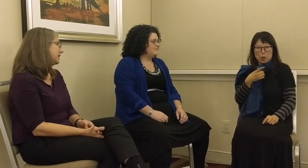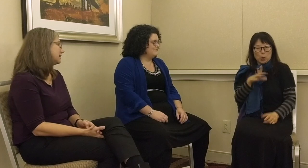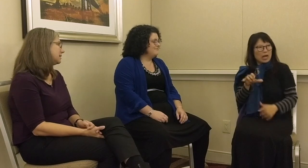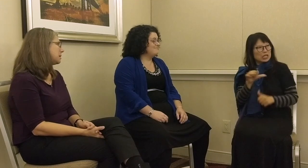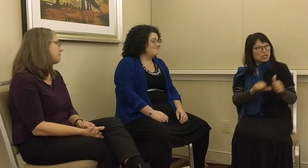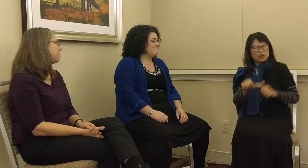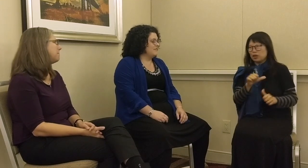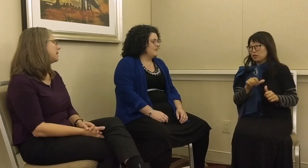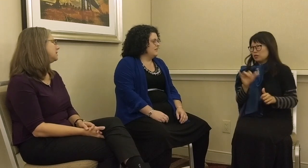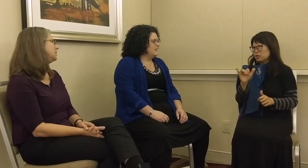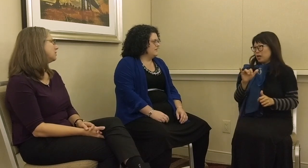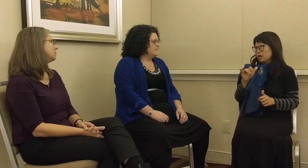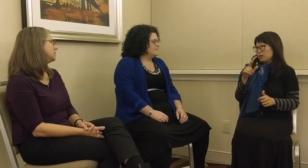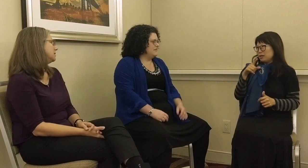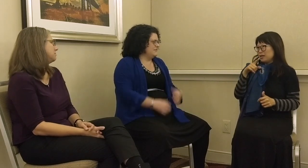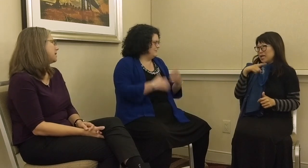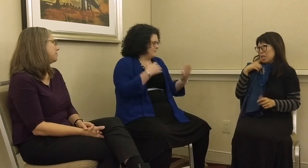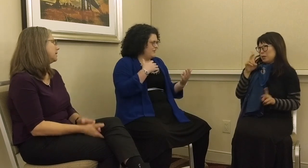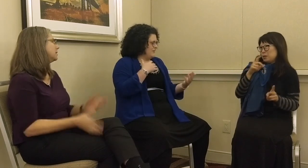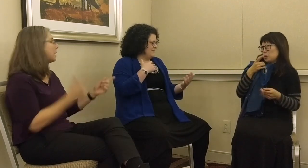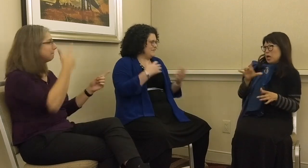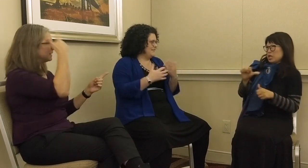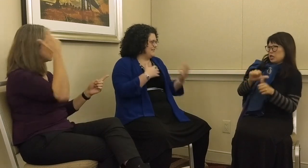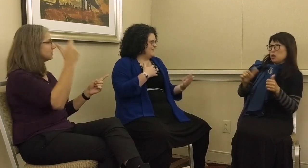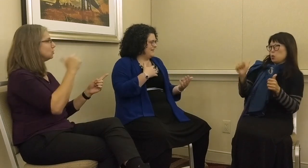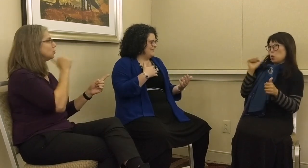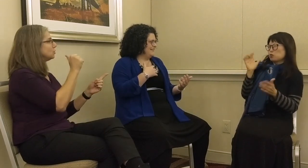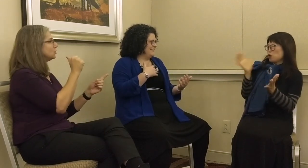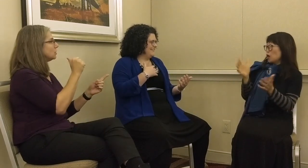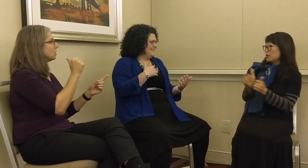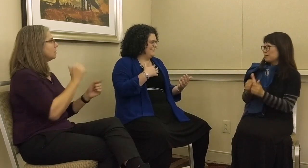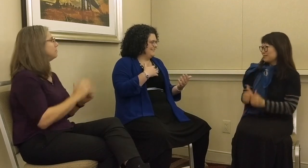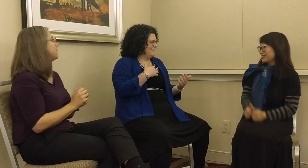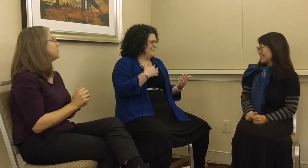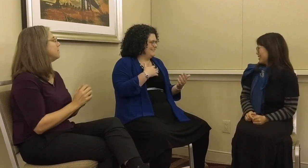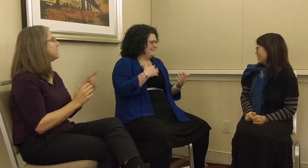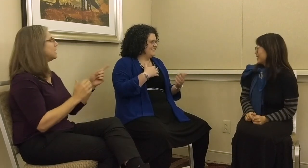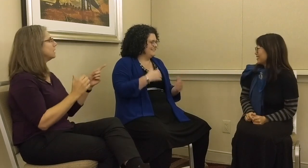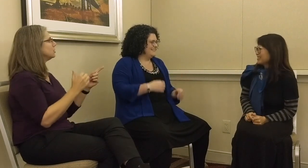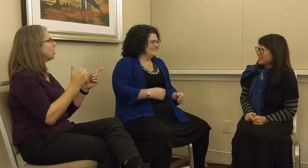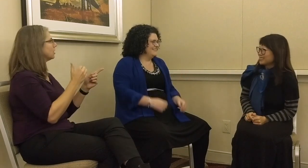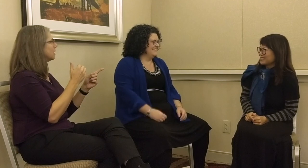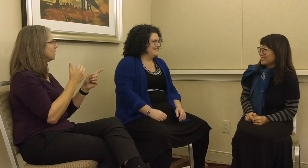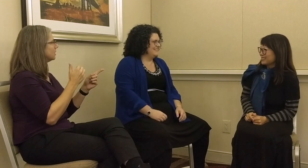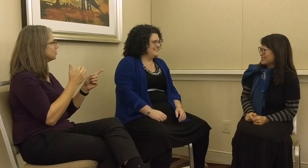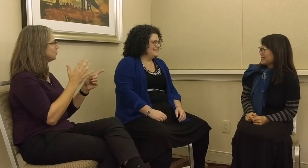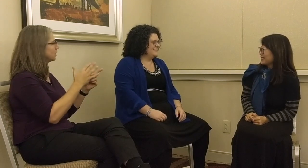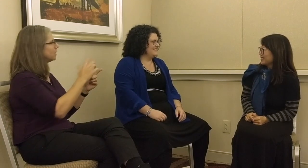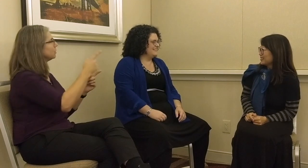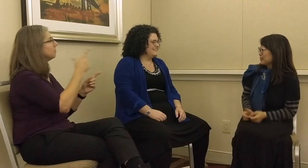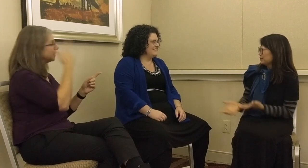anything. G: Because you don’t talk to people outside the family? L: They may not talk to one another. I’m